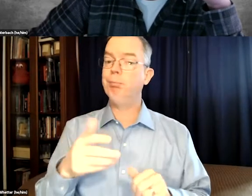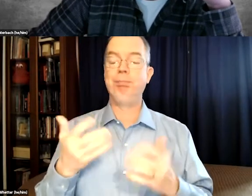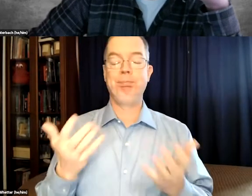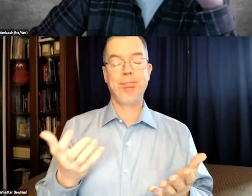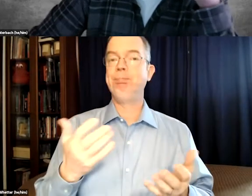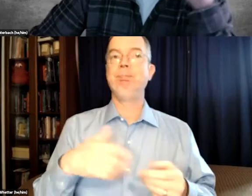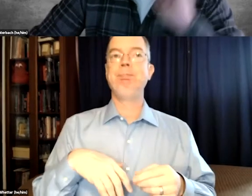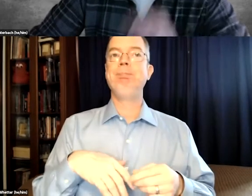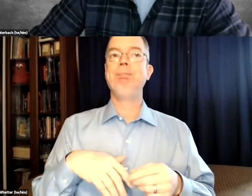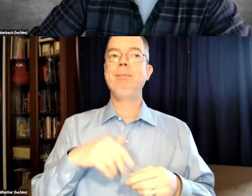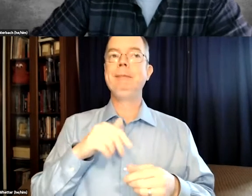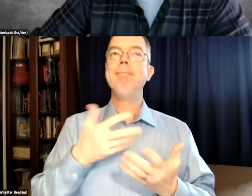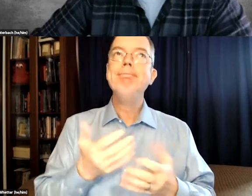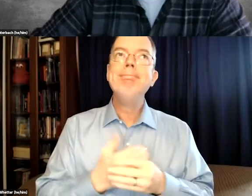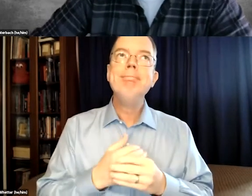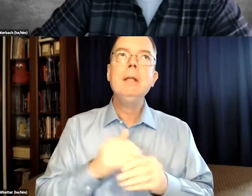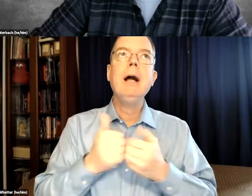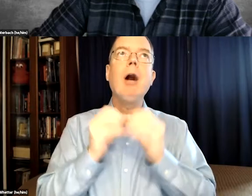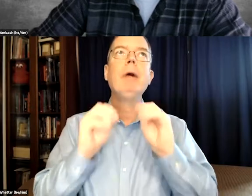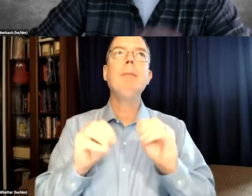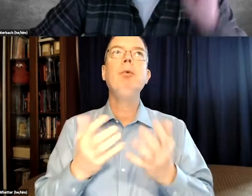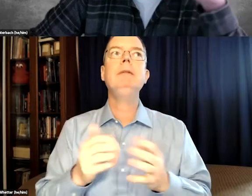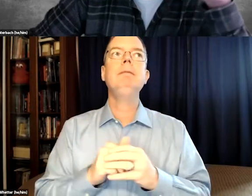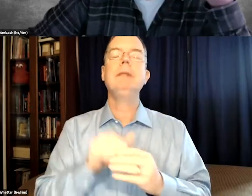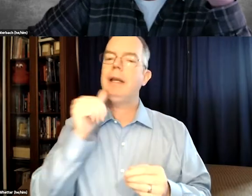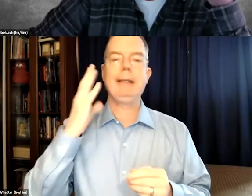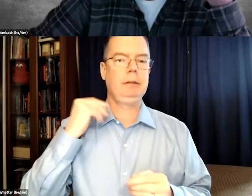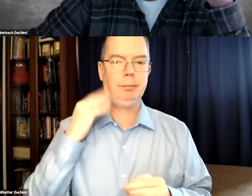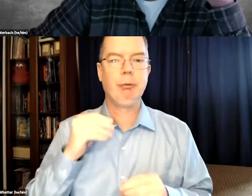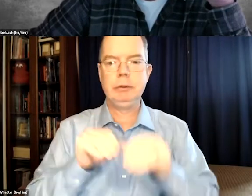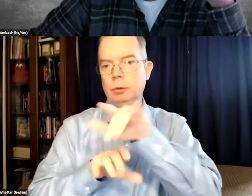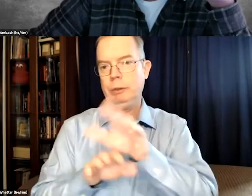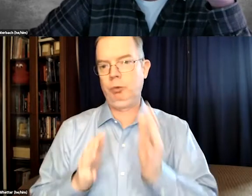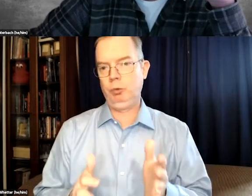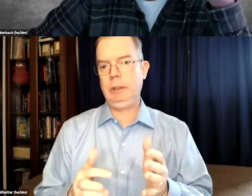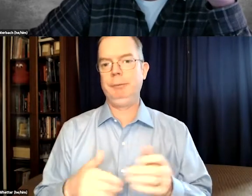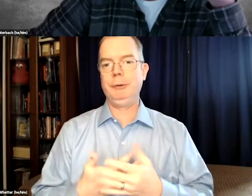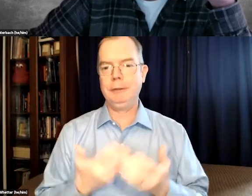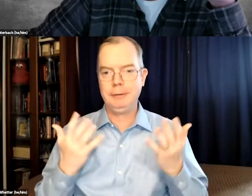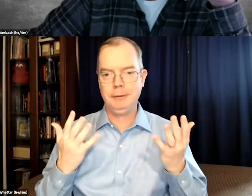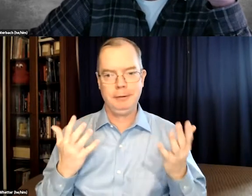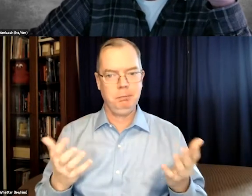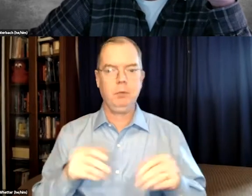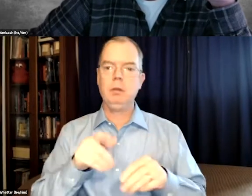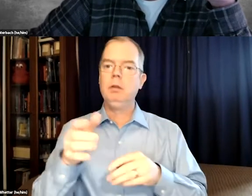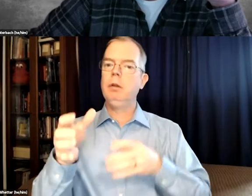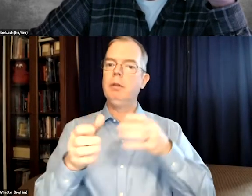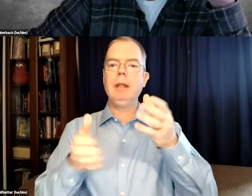But my transcriber or most of them, how can I put it? They were not experienced transcribers.